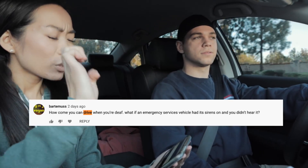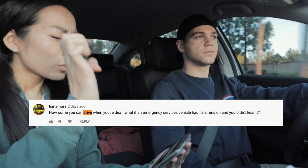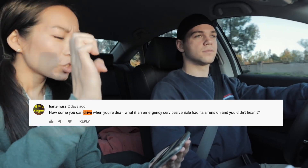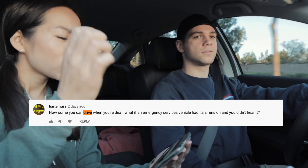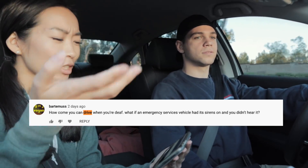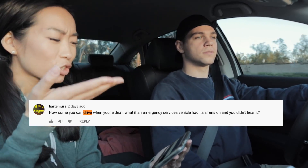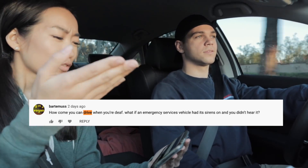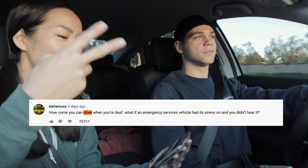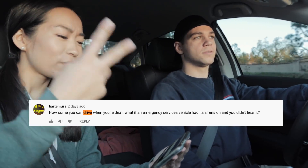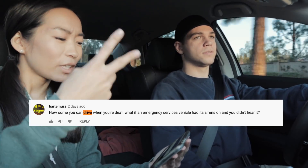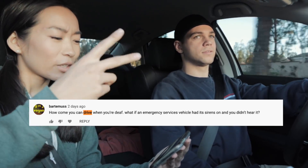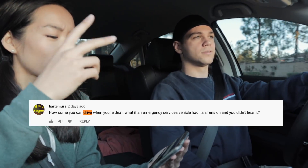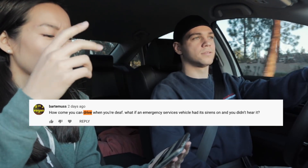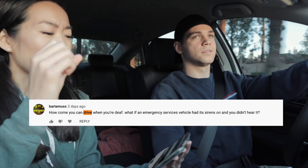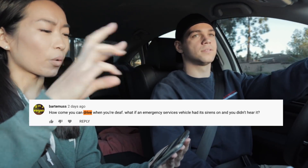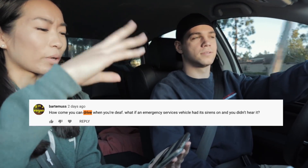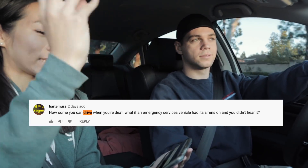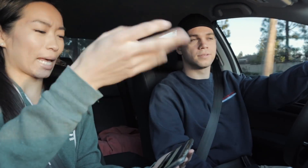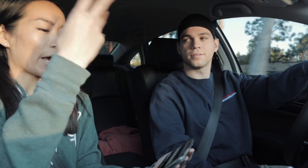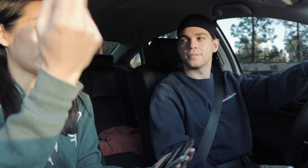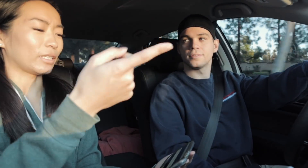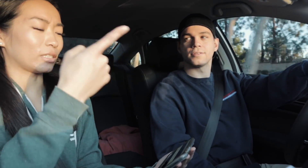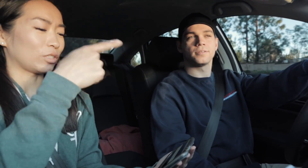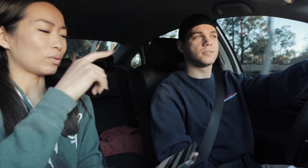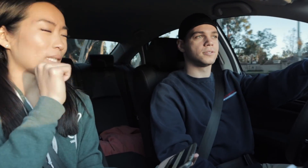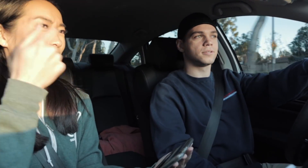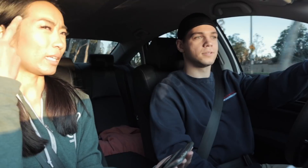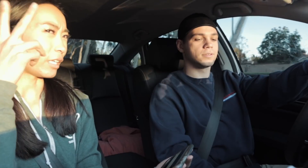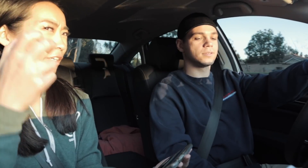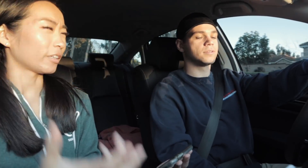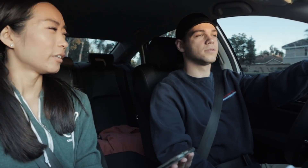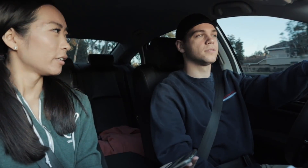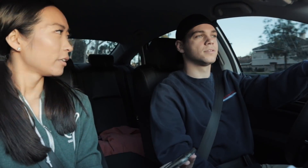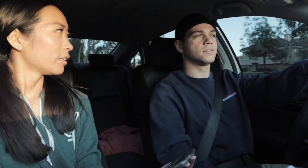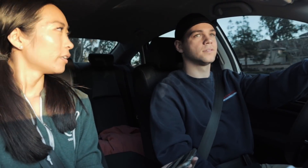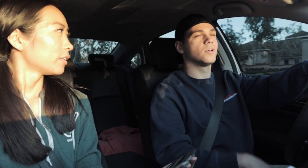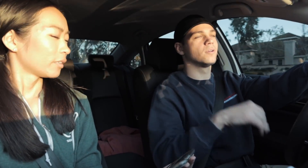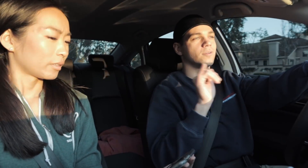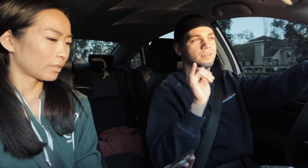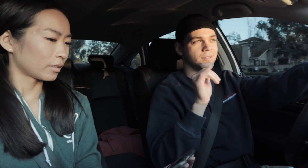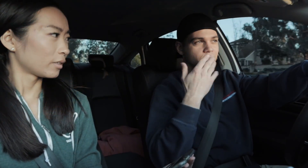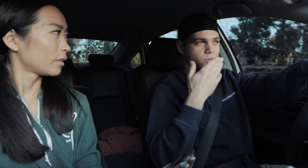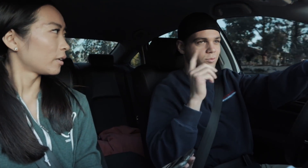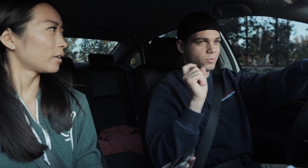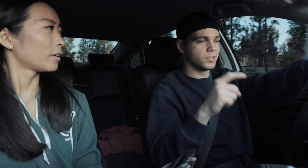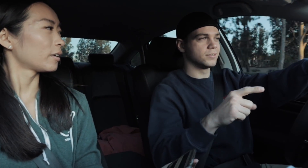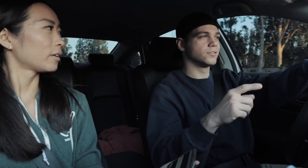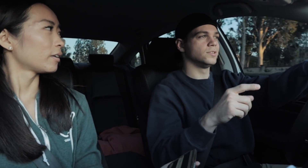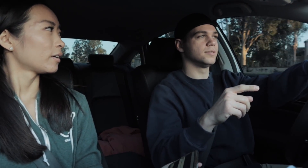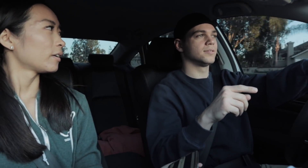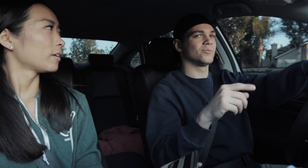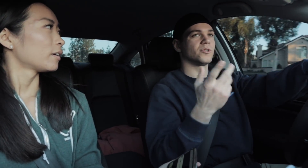emergency service vehicle or a siren you didn't hear? R: That's a good question...